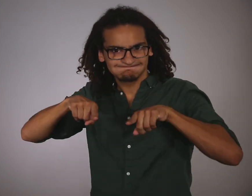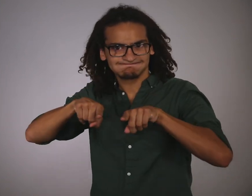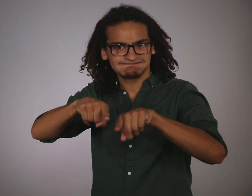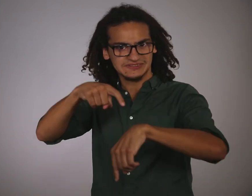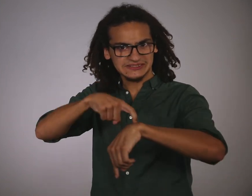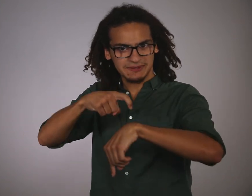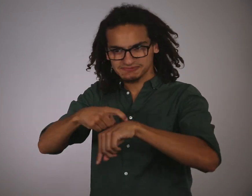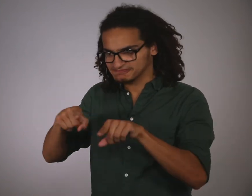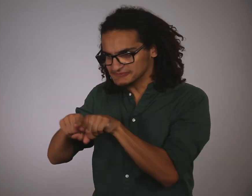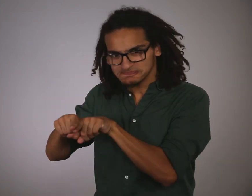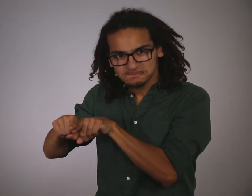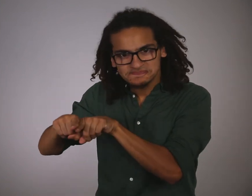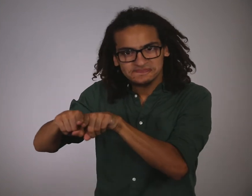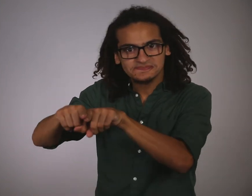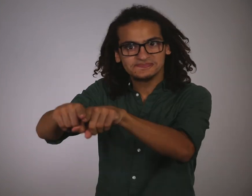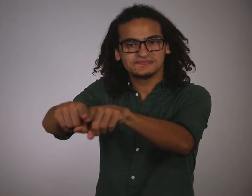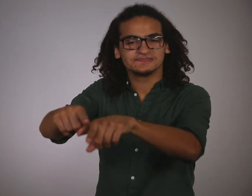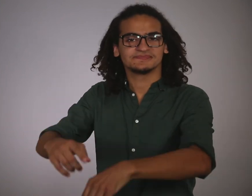you want to have real-time results.